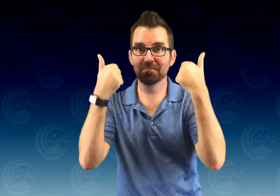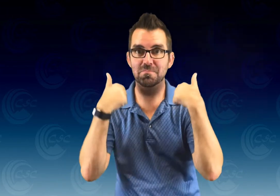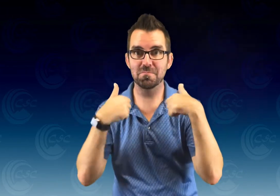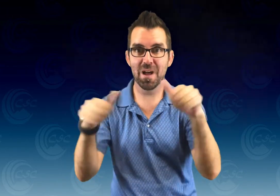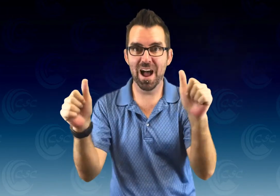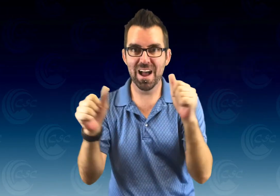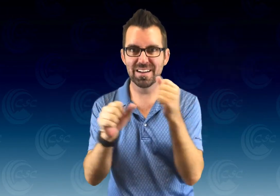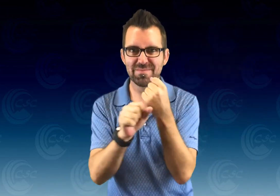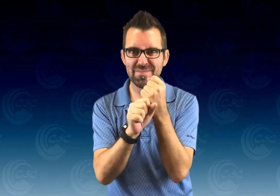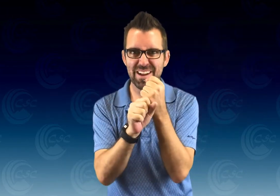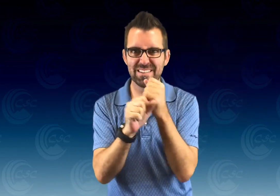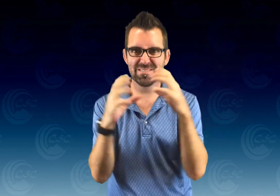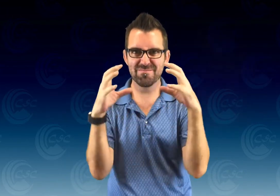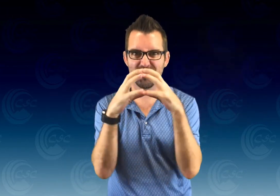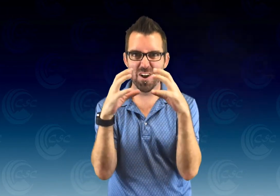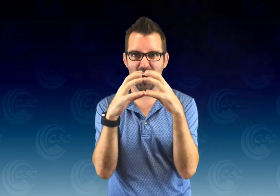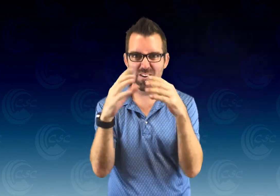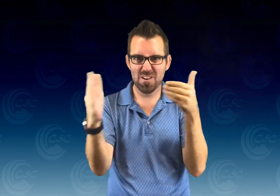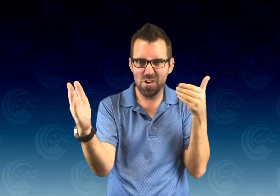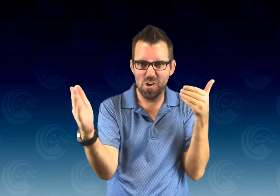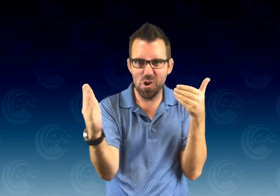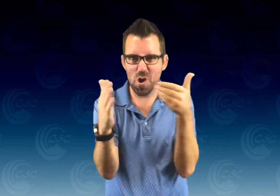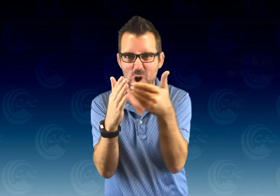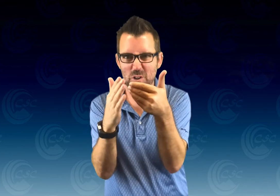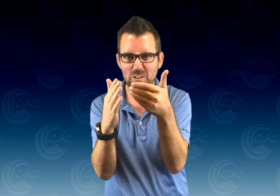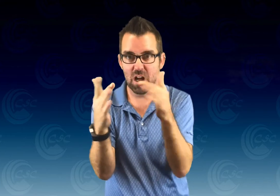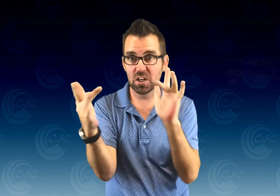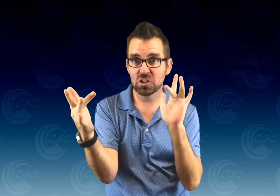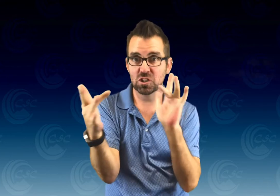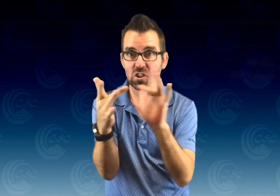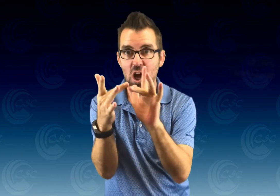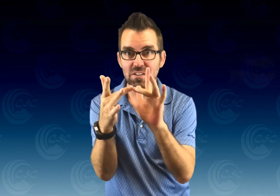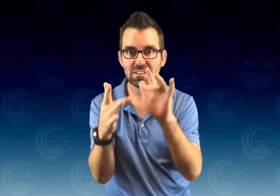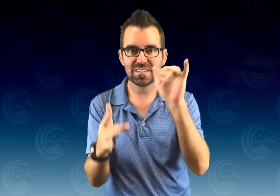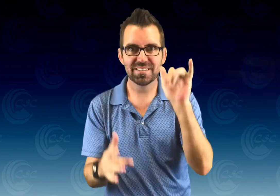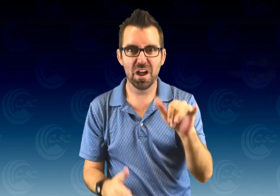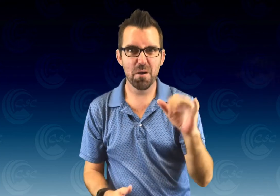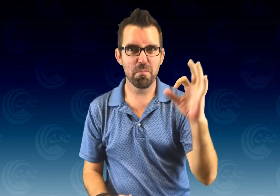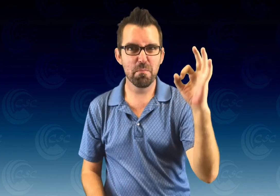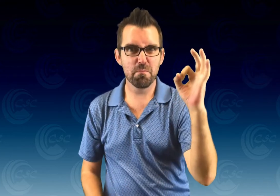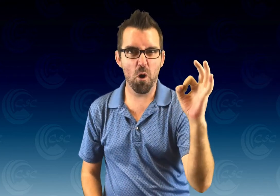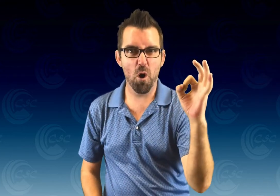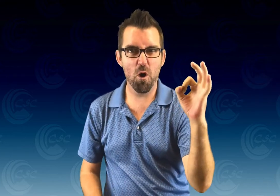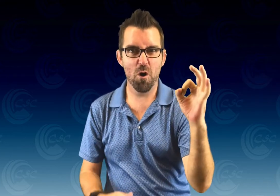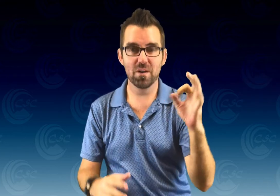Let's try to roll or throw our balls with a goal of them touching the small ball at the other end of the course!